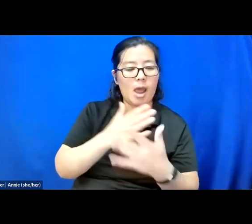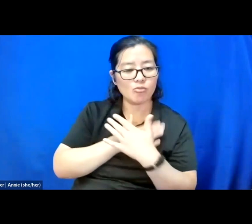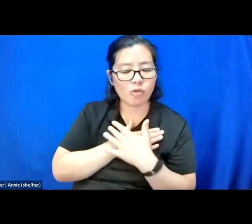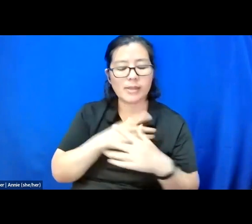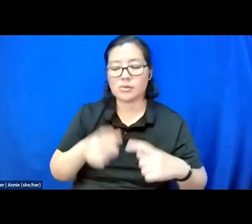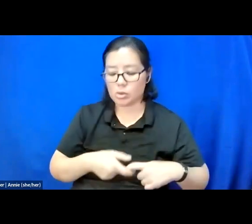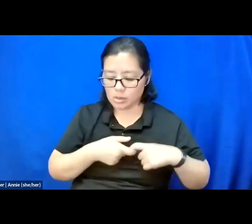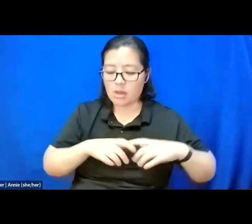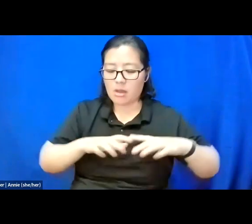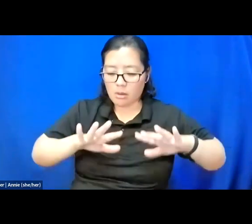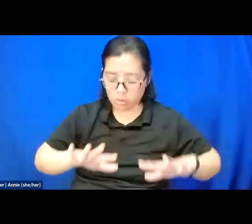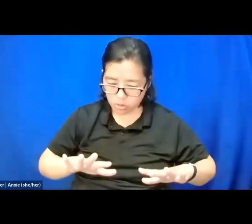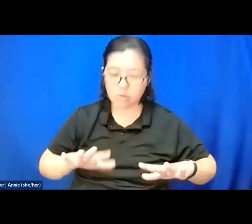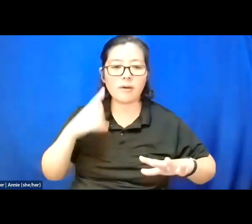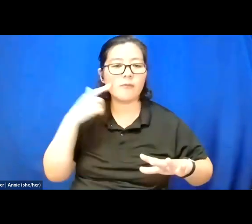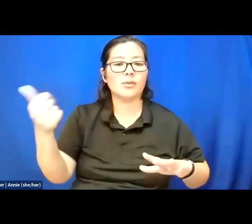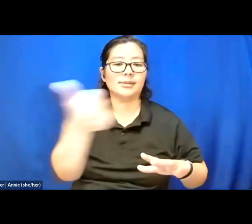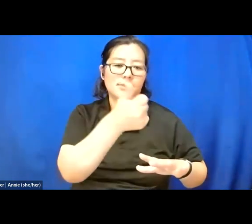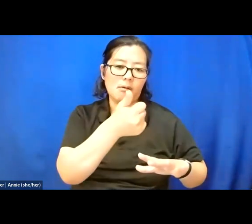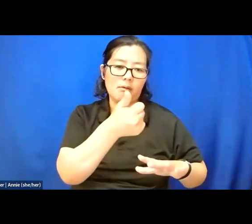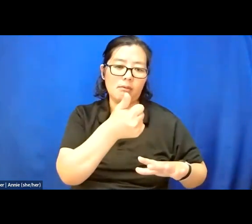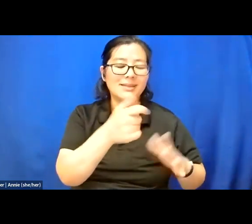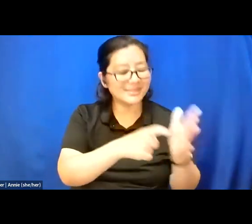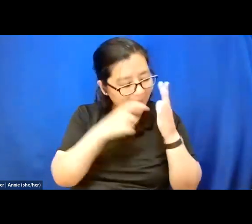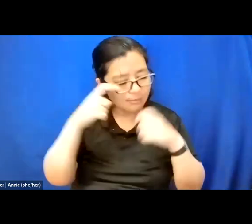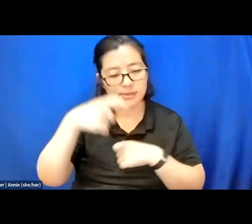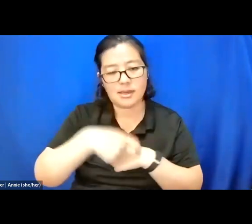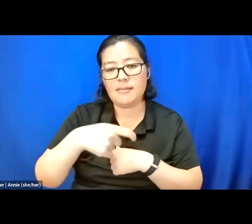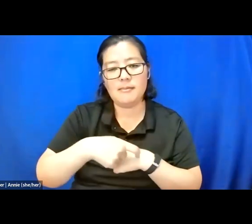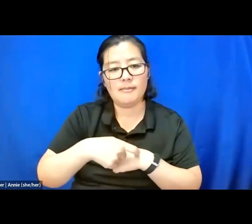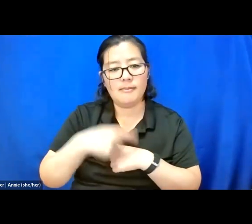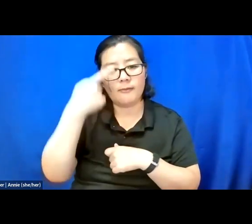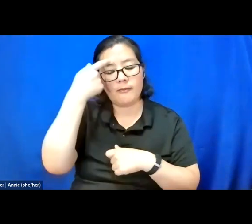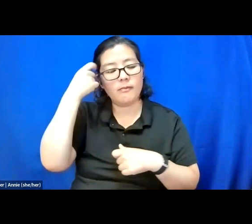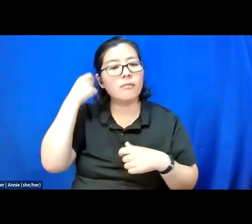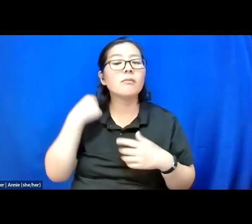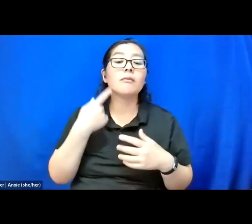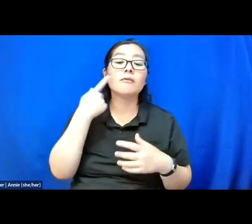Make sure that you have the time for relaxation and restoration.